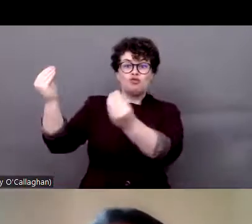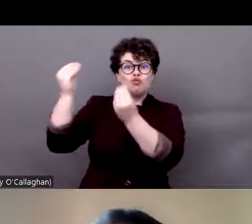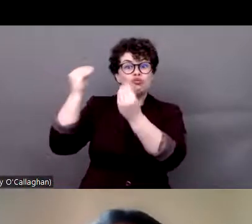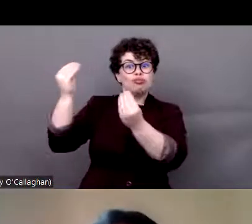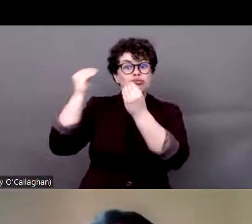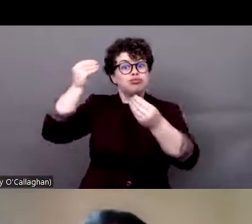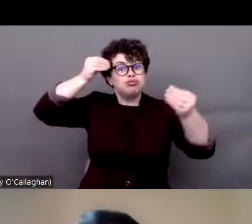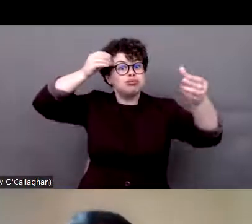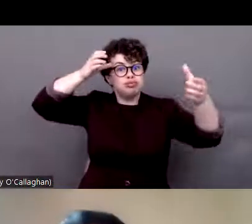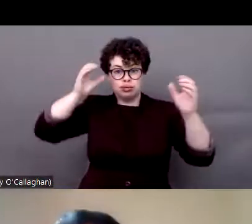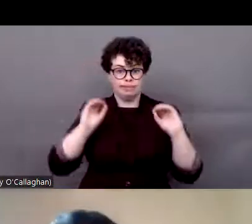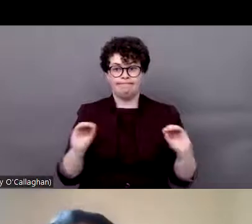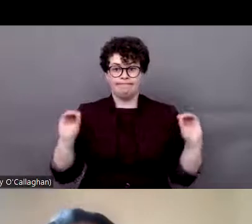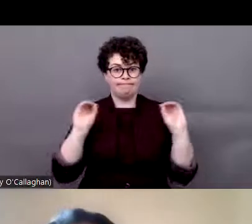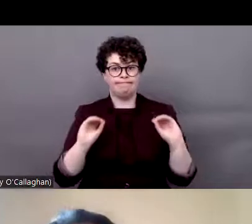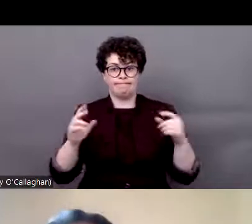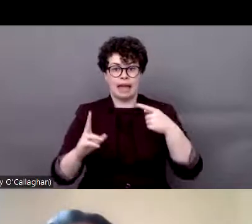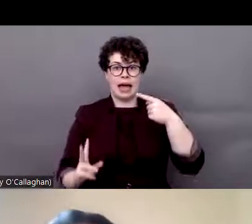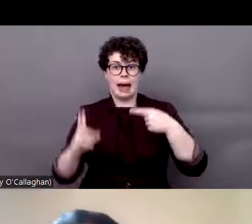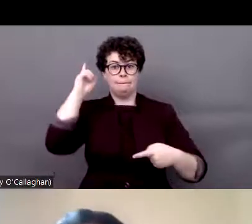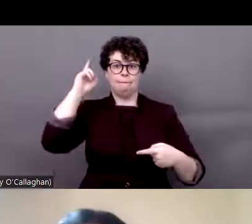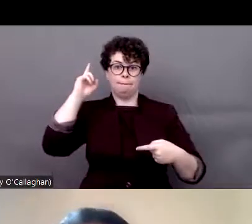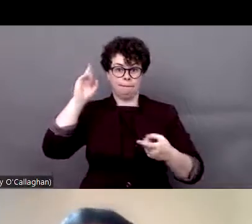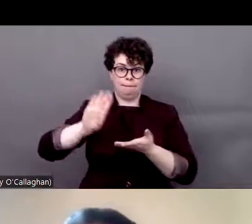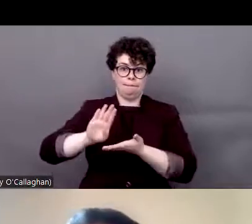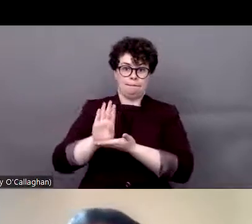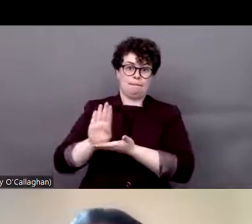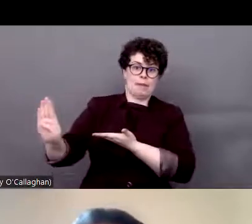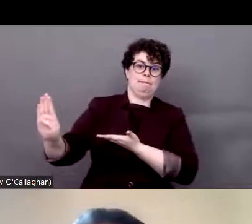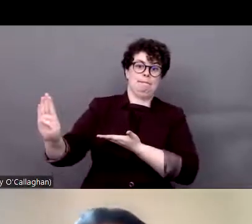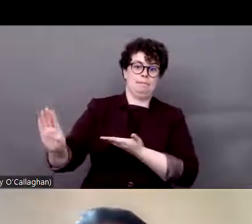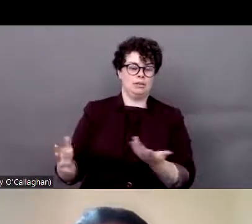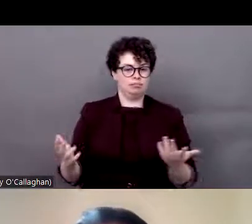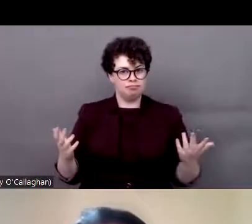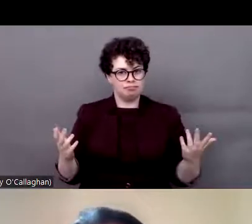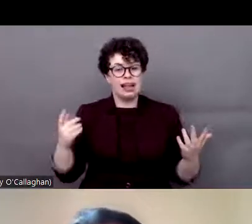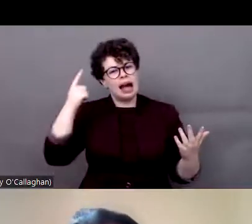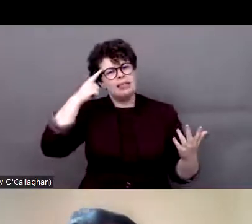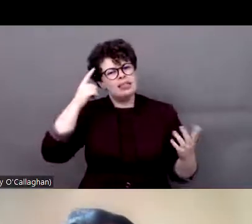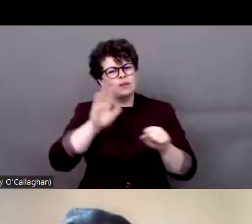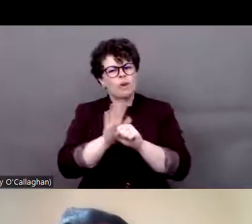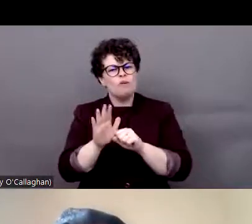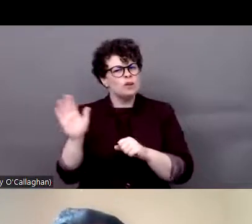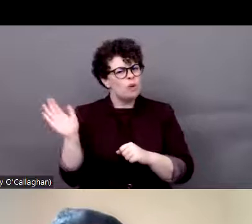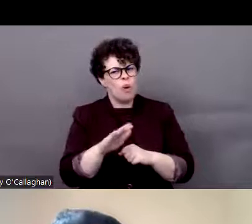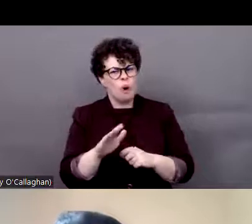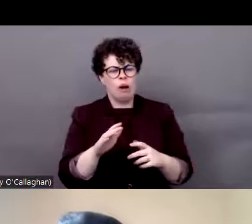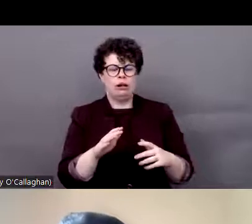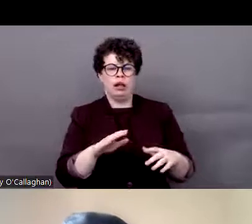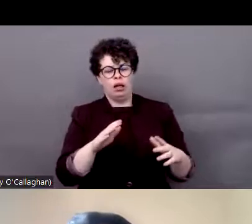educational processes during the pandemic. I think that it was very difficult for everyone but for persons with disabilities, their